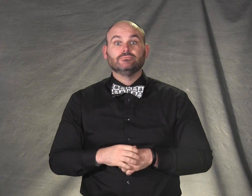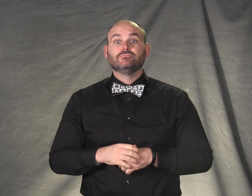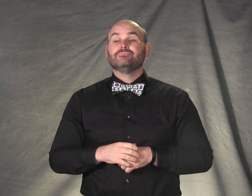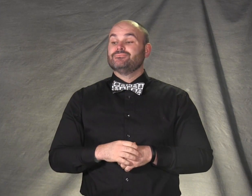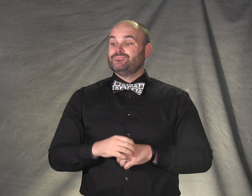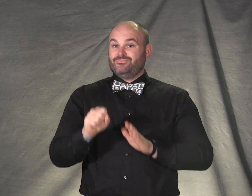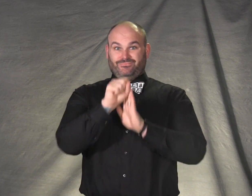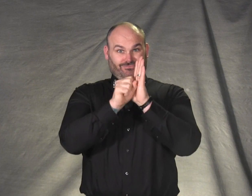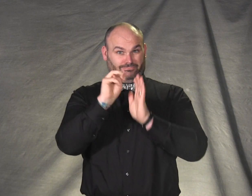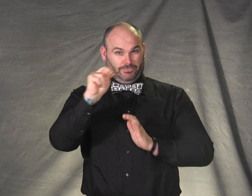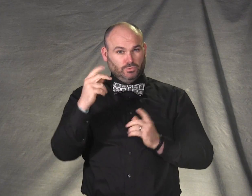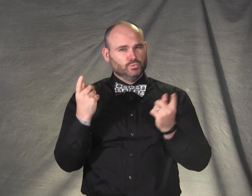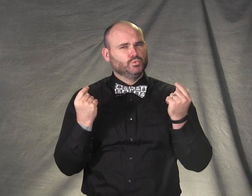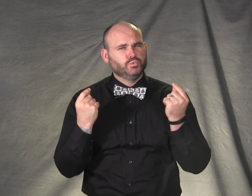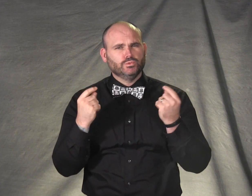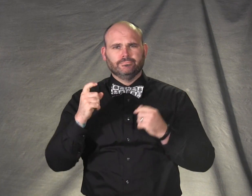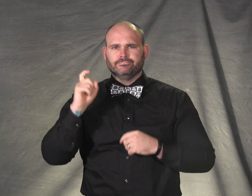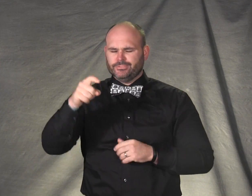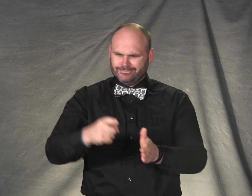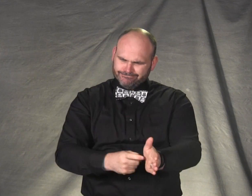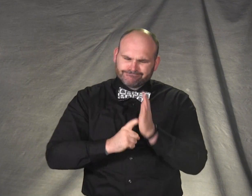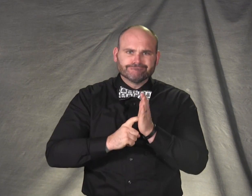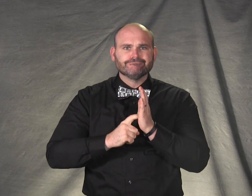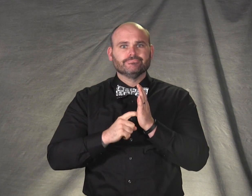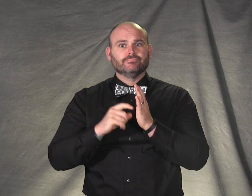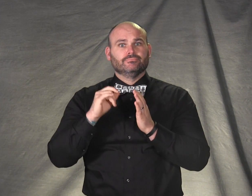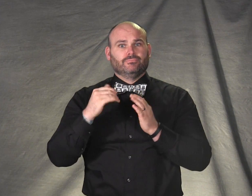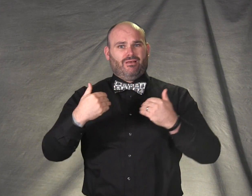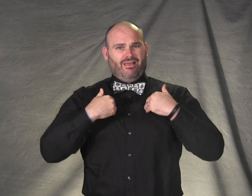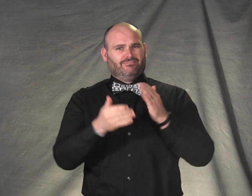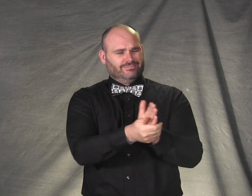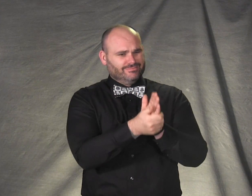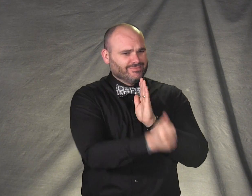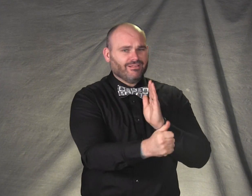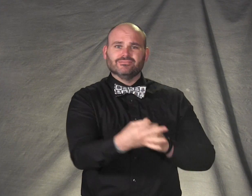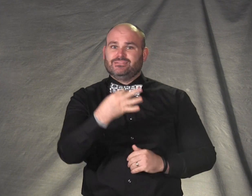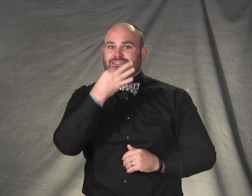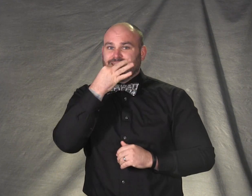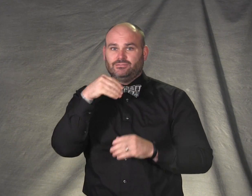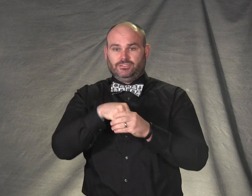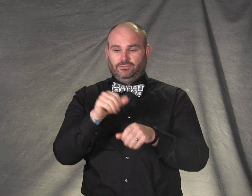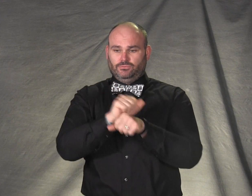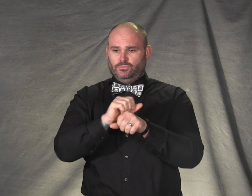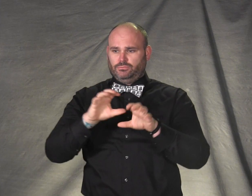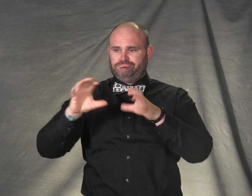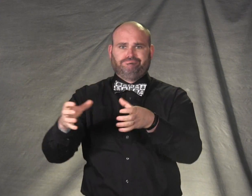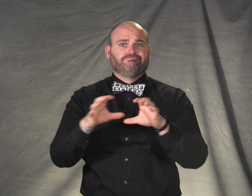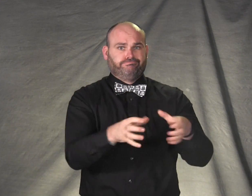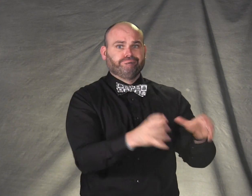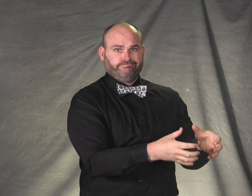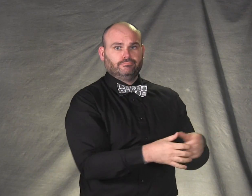the State of Minnesota must ensure that all talent in our workforce